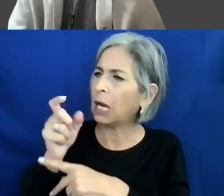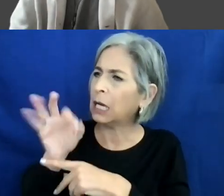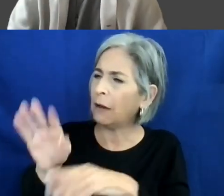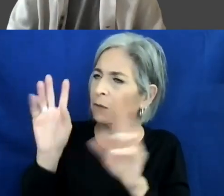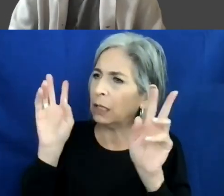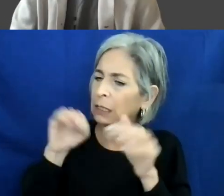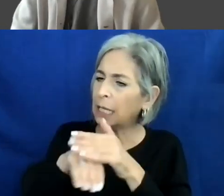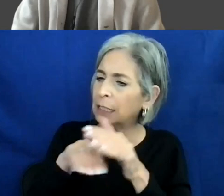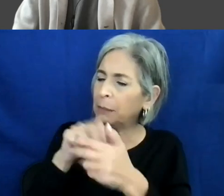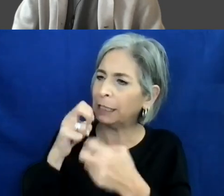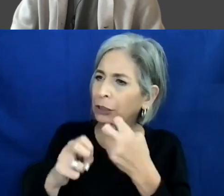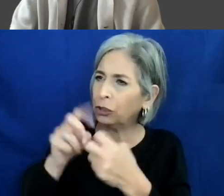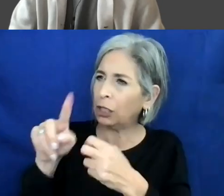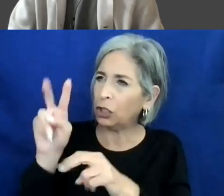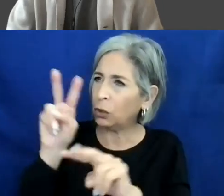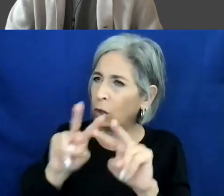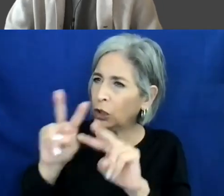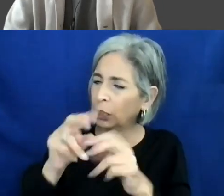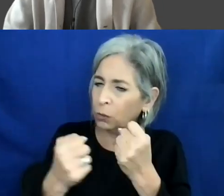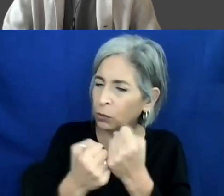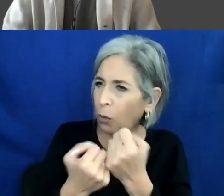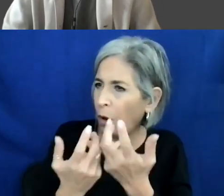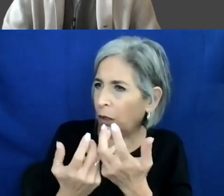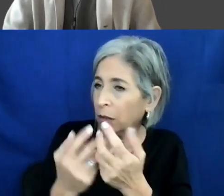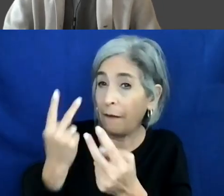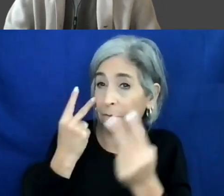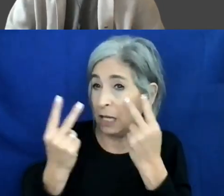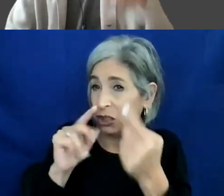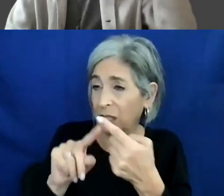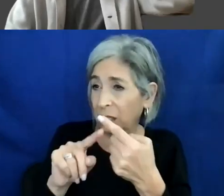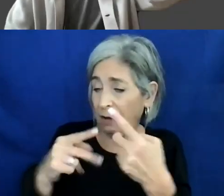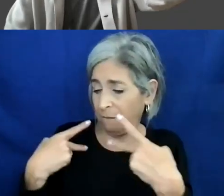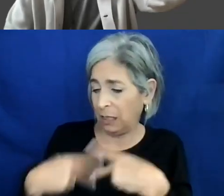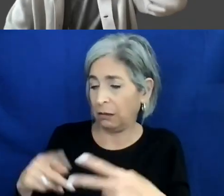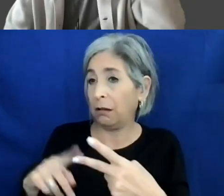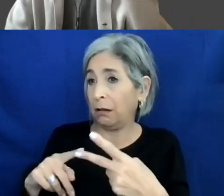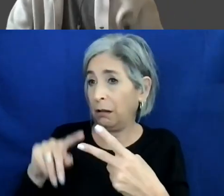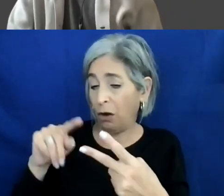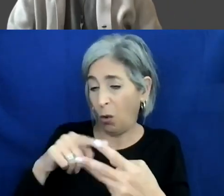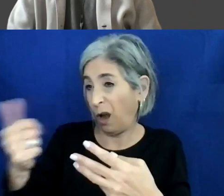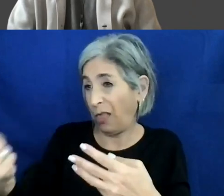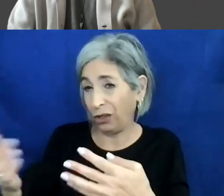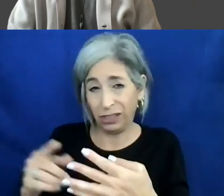issues are you looking to support? Vision, physical, others? Are there some access